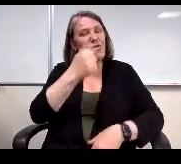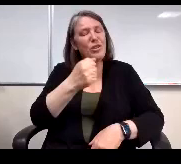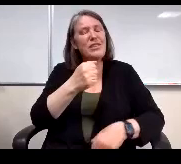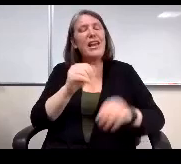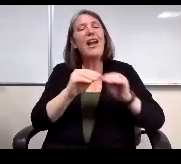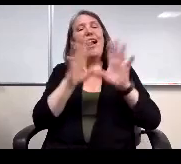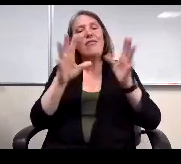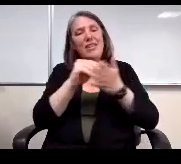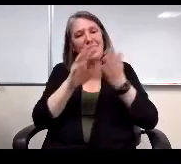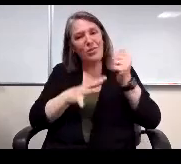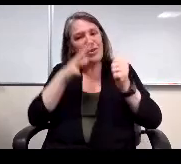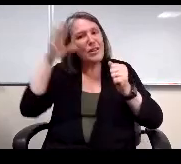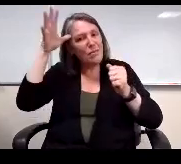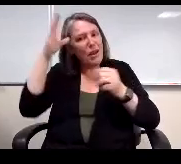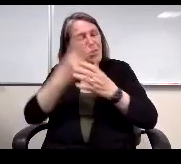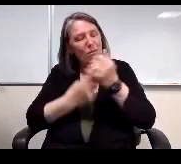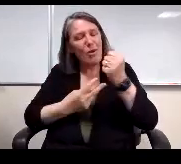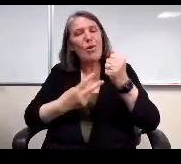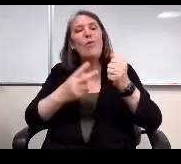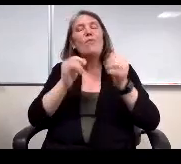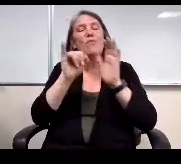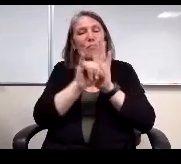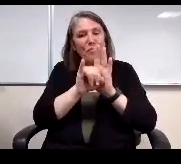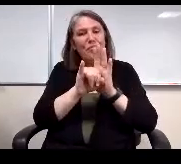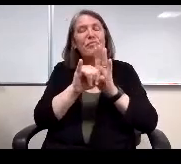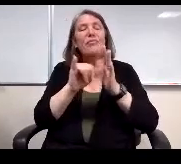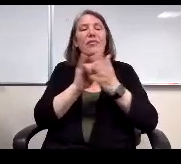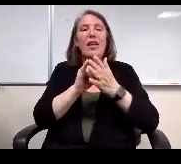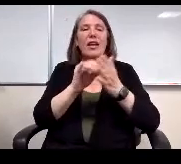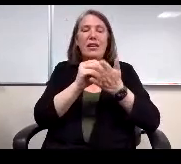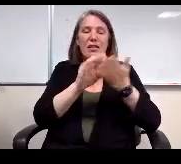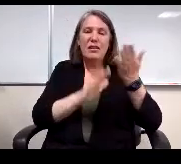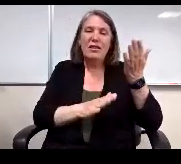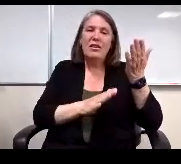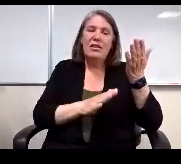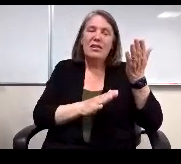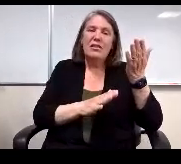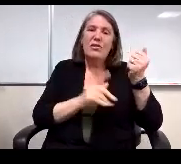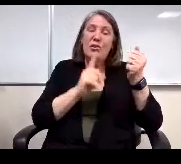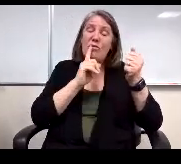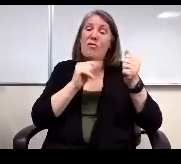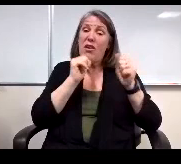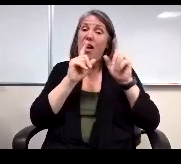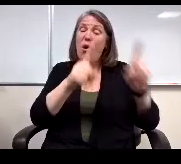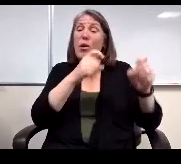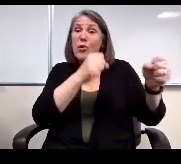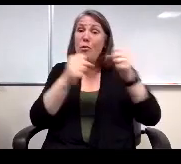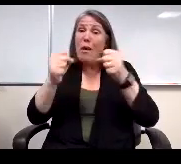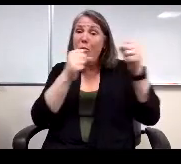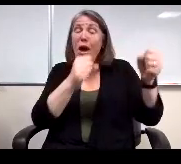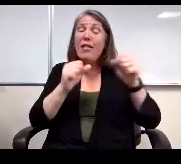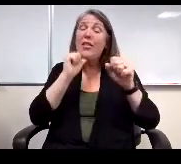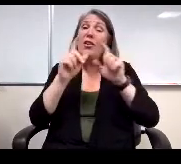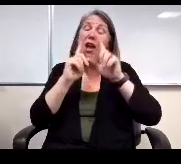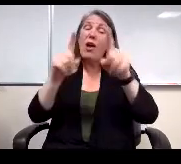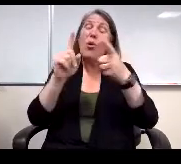you know identify the students aren't going to pepper. Pepper alleys are not going to activities are not going to the same amount of